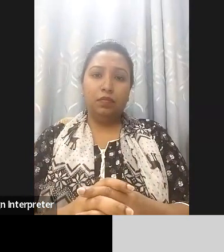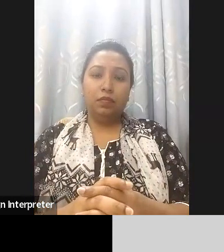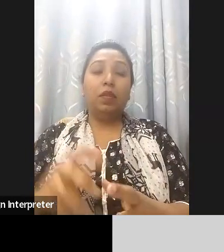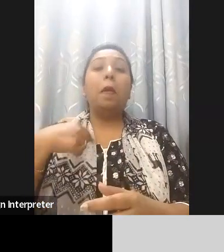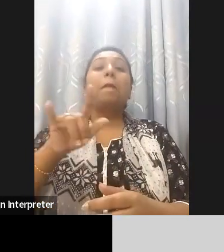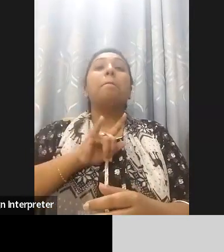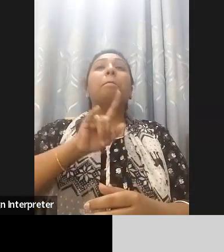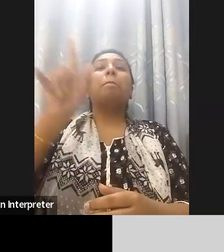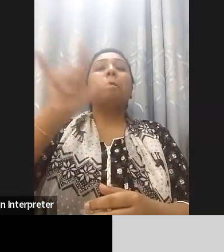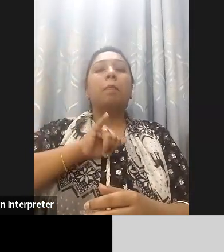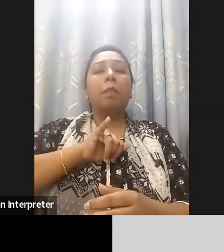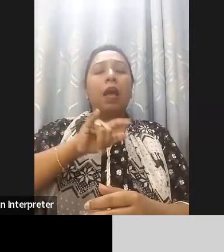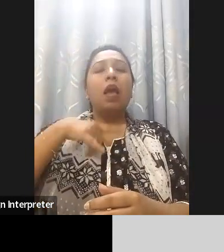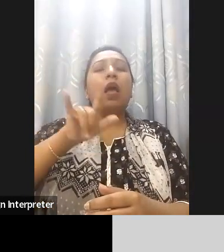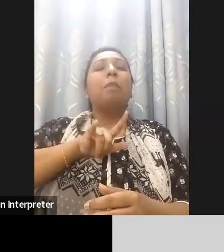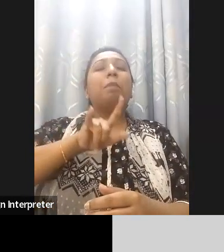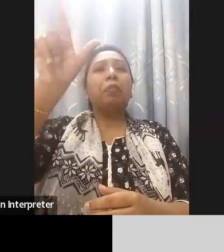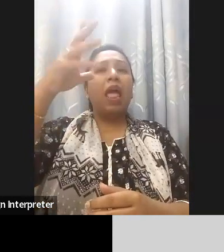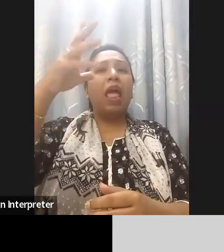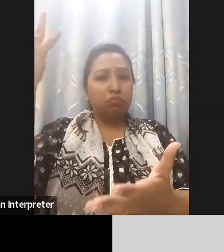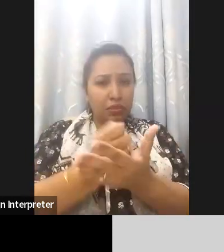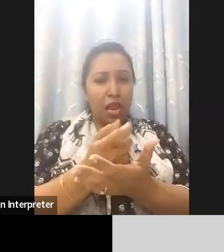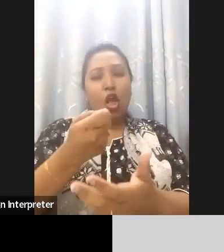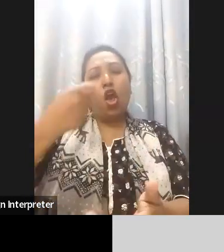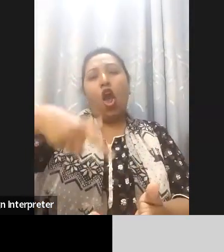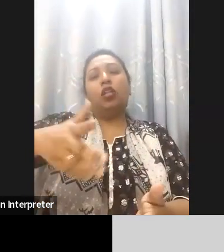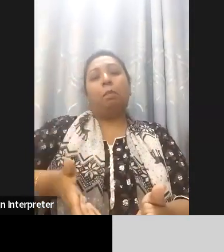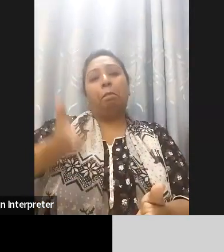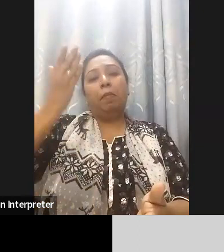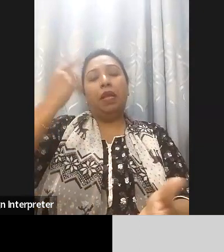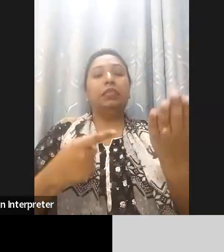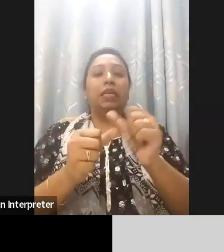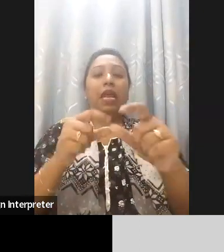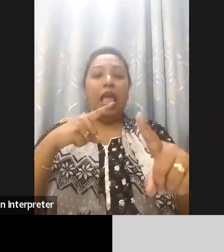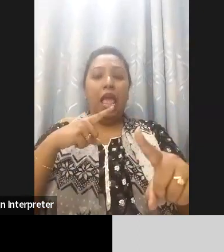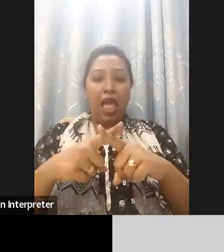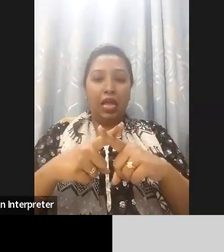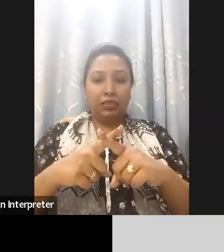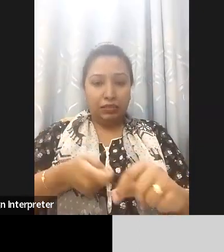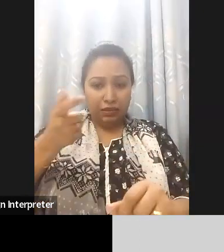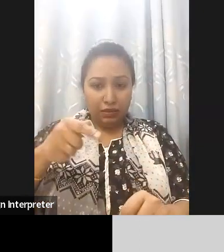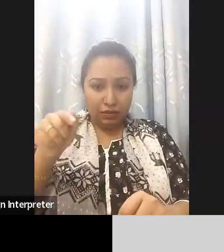think in the current fiscal year we have tax incentives for devices like wheelchair so